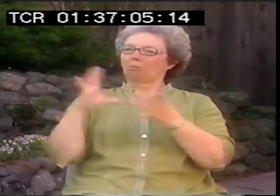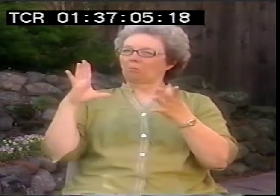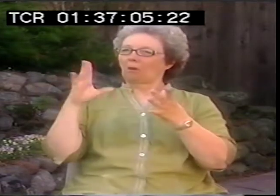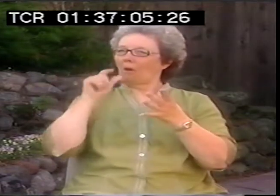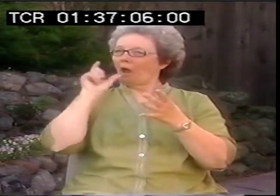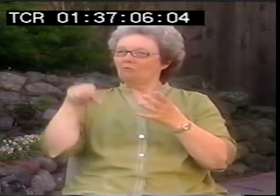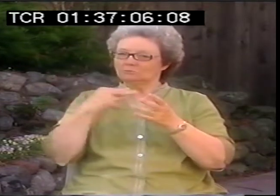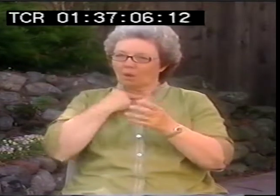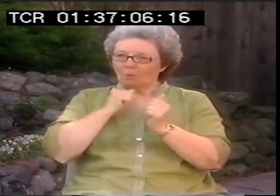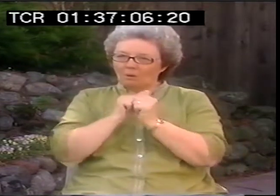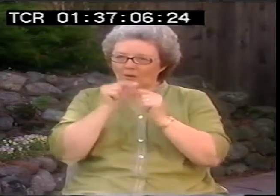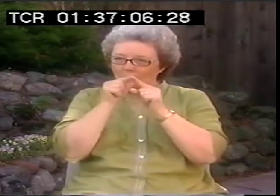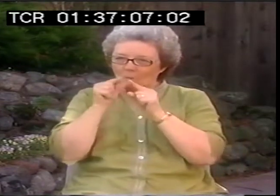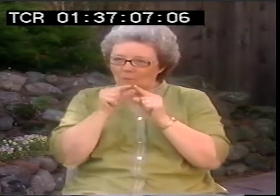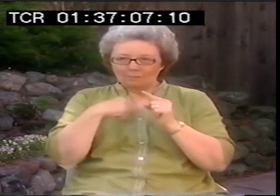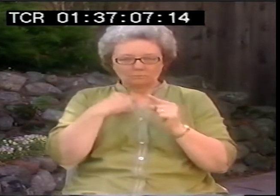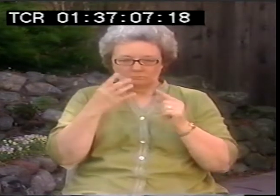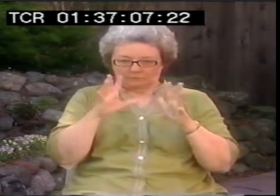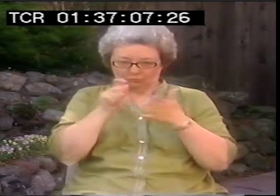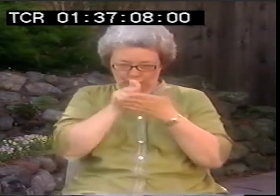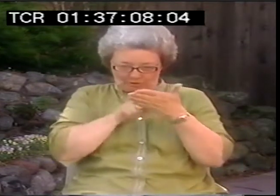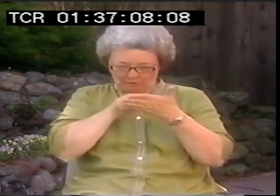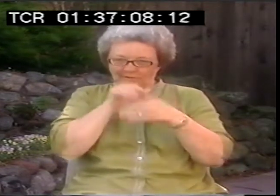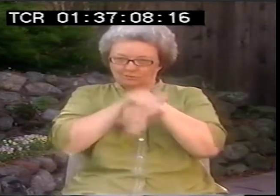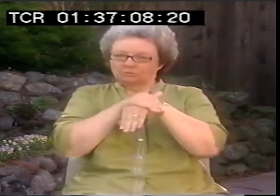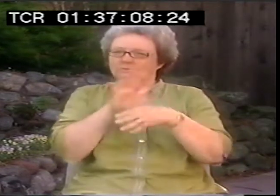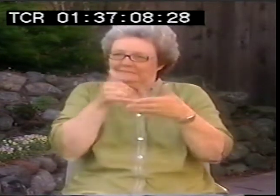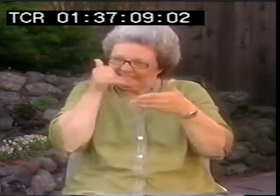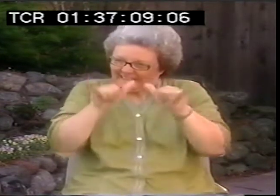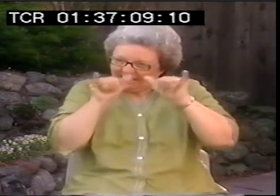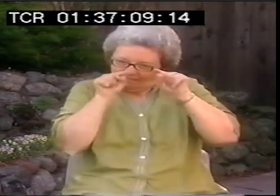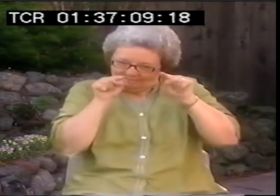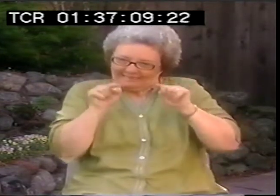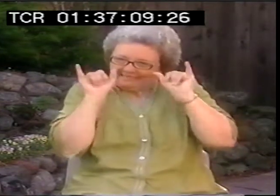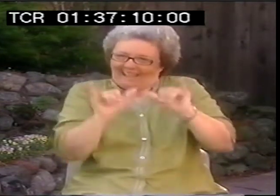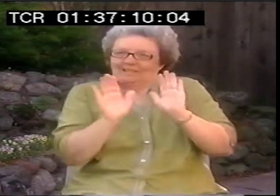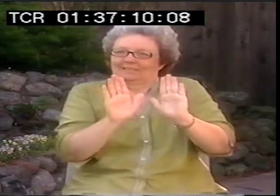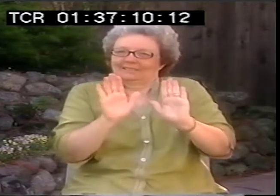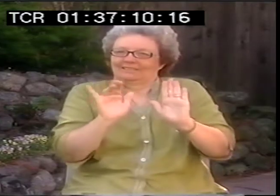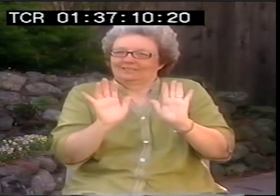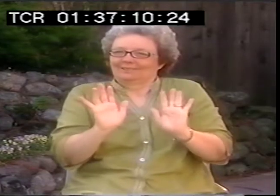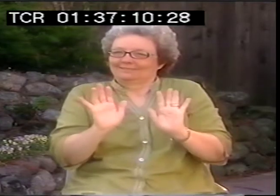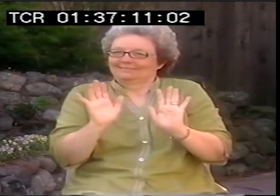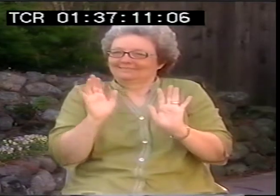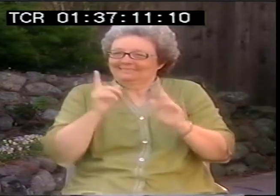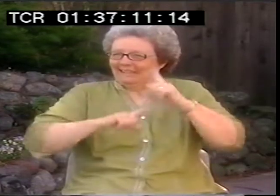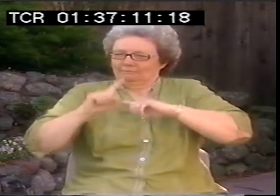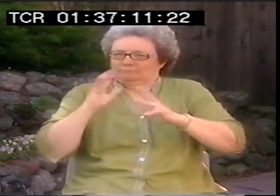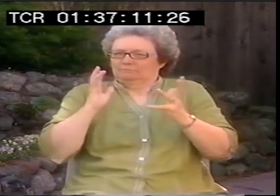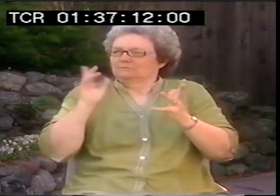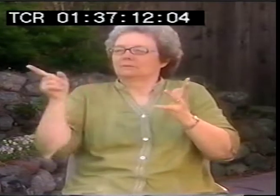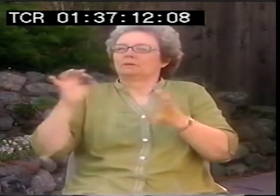to be stuck with the words I could still keep the idea. And other people had broken free for it,